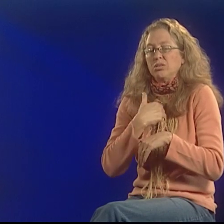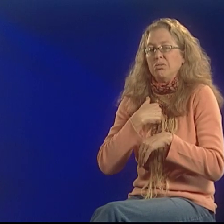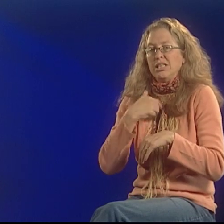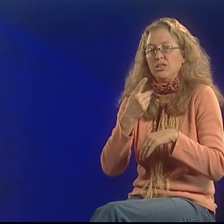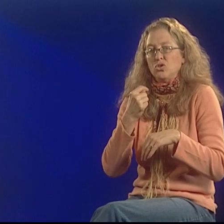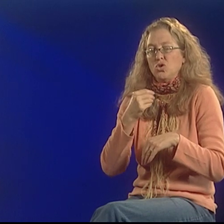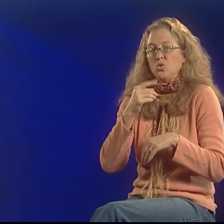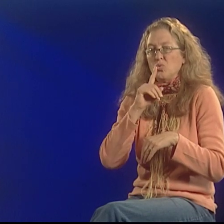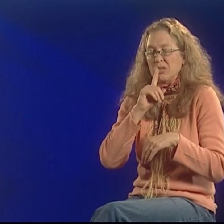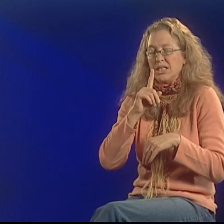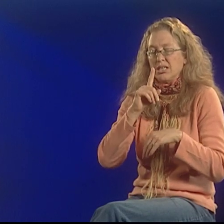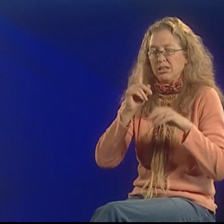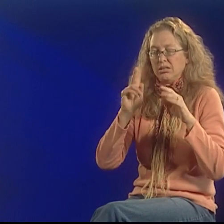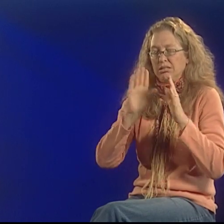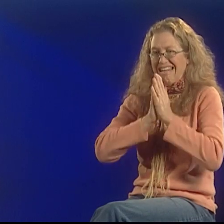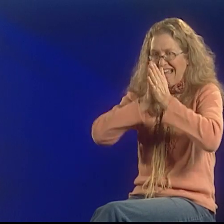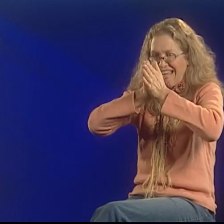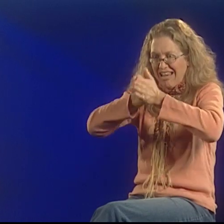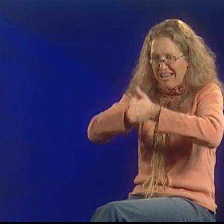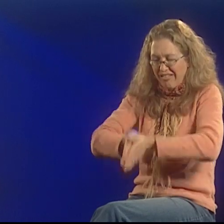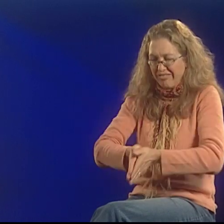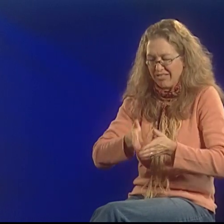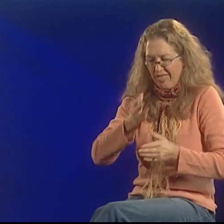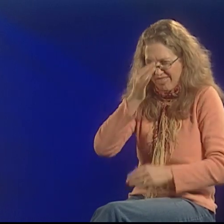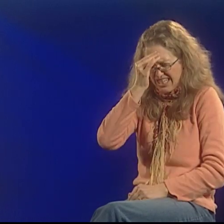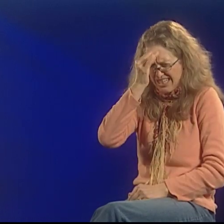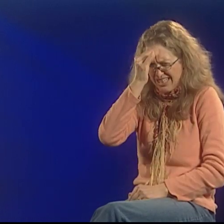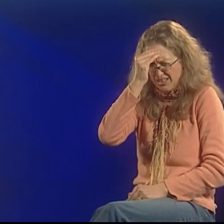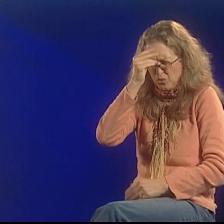That time really forced me to dive into the meaning,